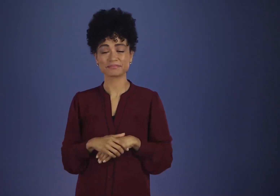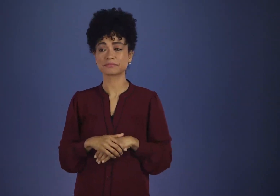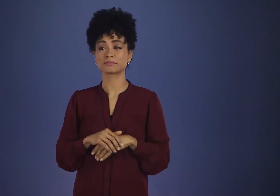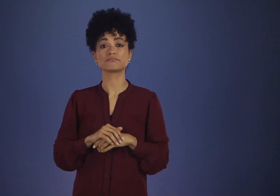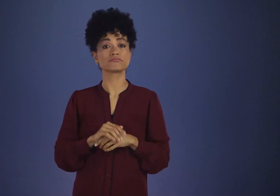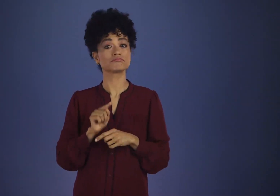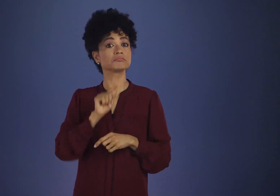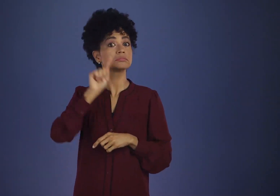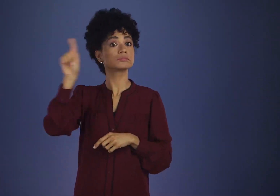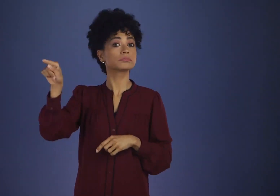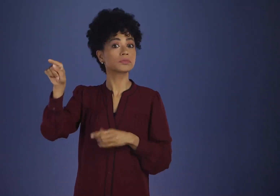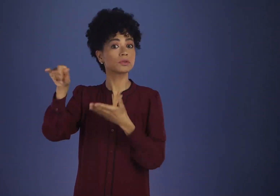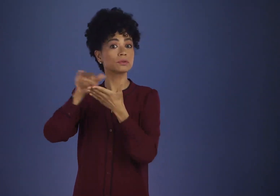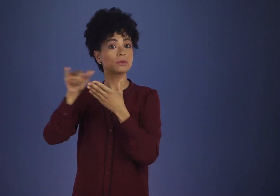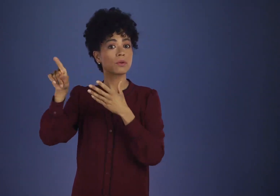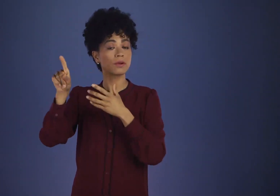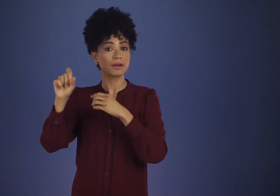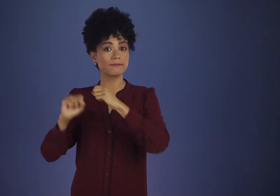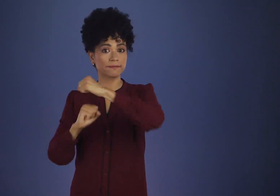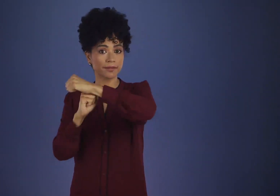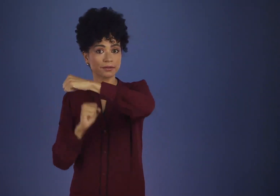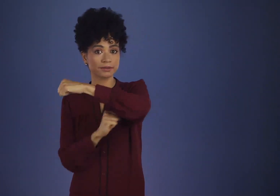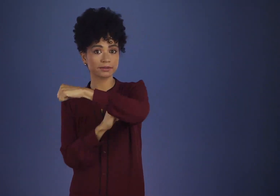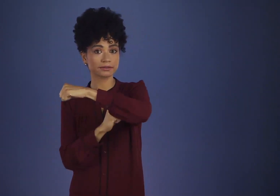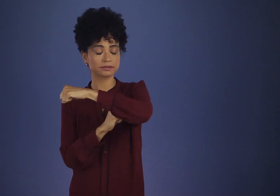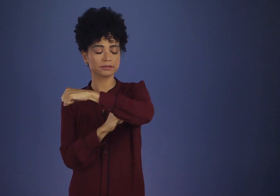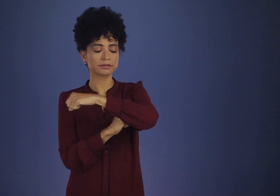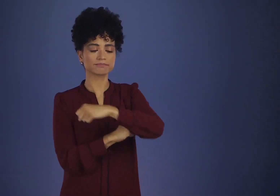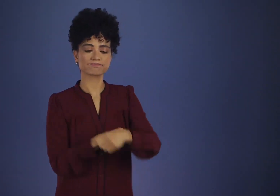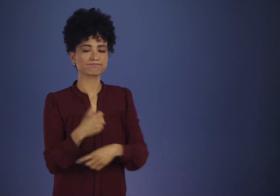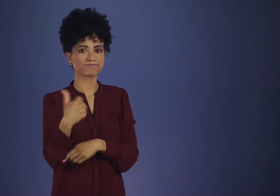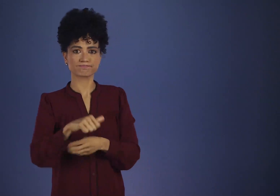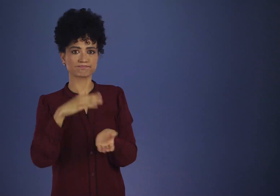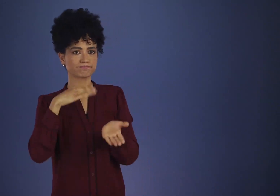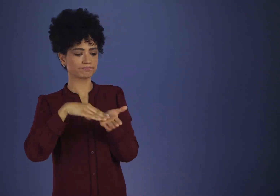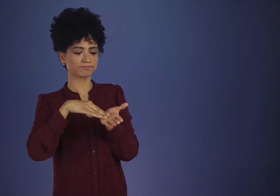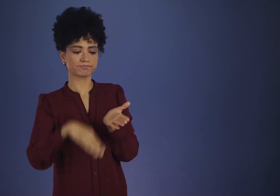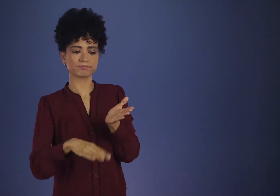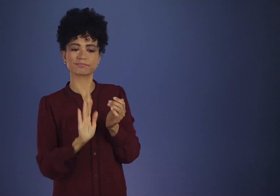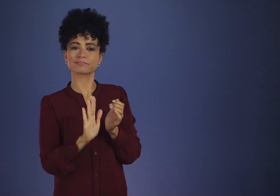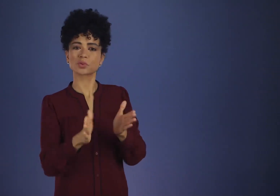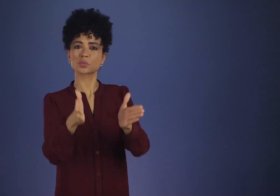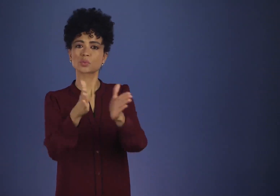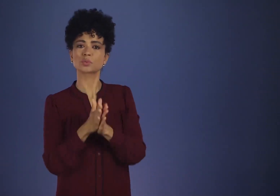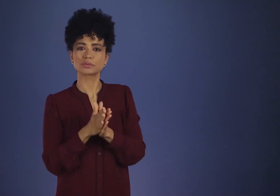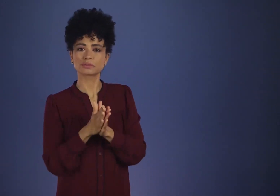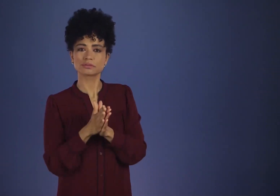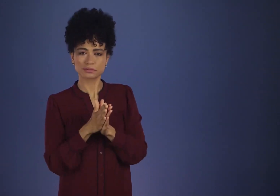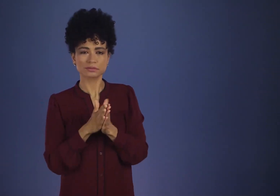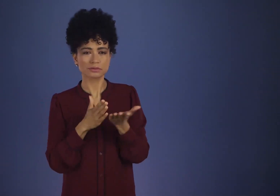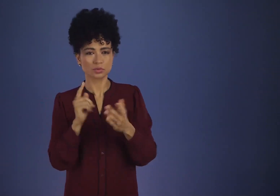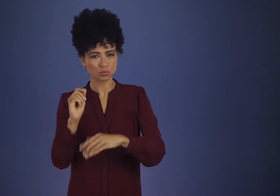and that ventures which mixed an A.A. group with medication and education had come to sticky ends elsewhere.